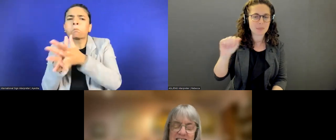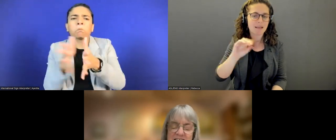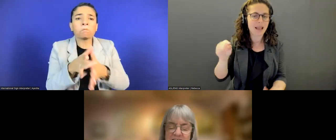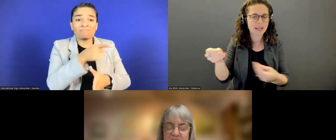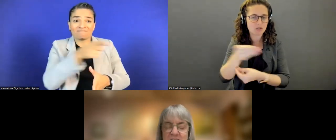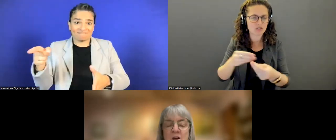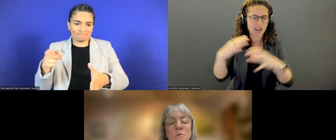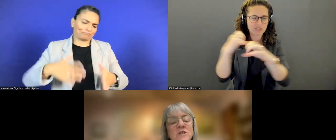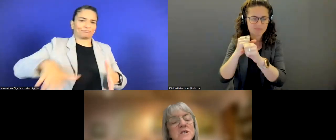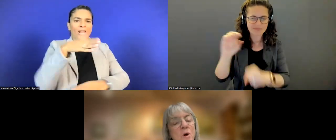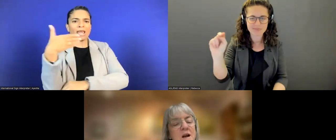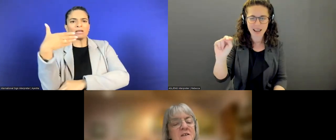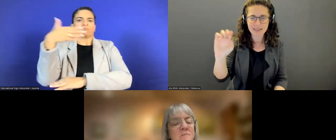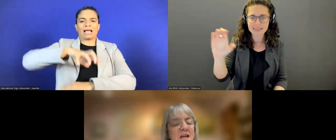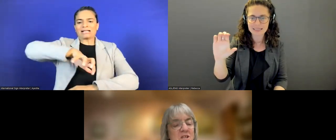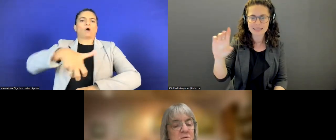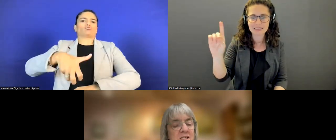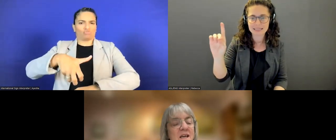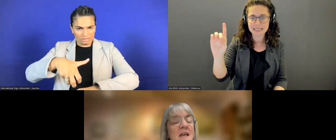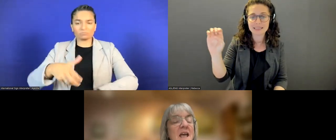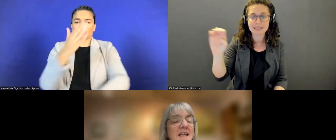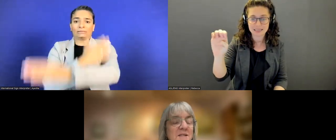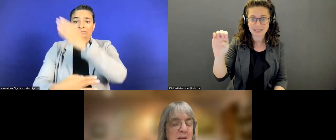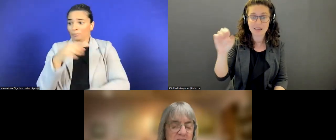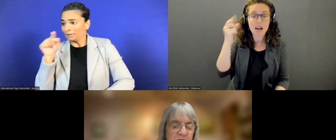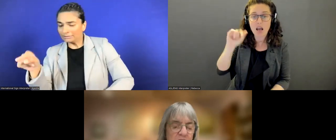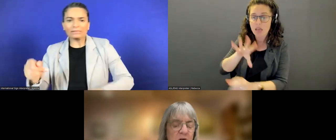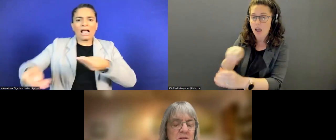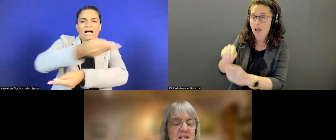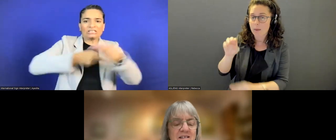NCDE, which is part of MIUSA.